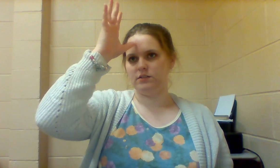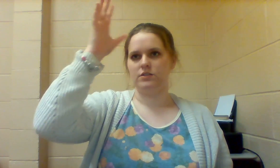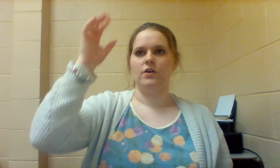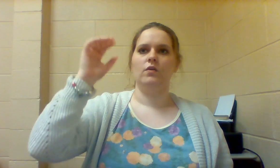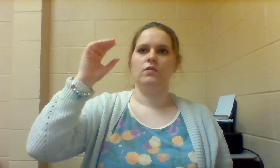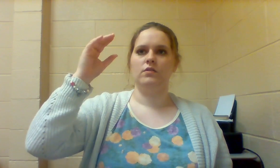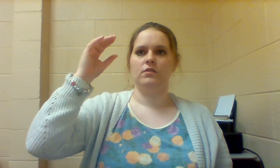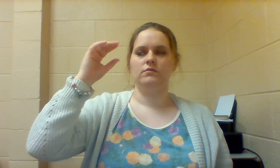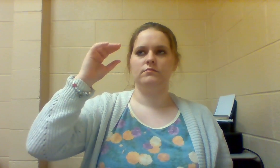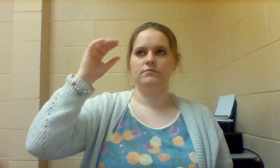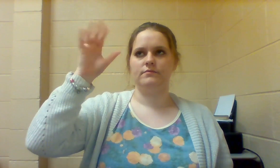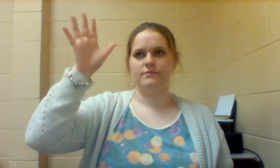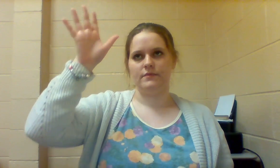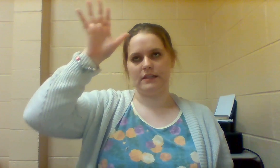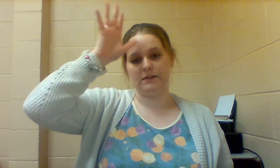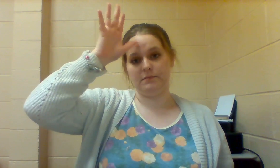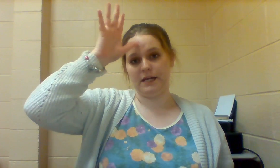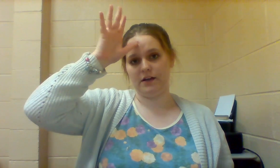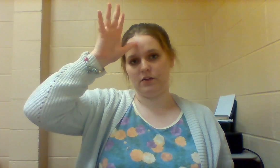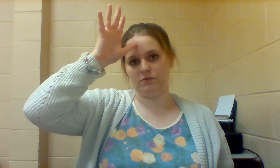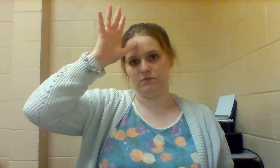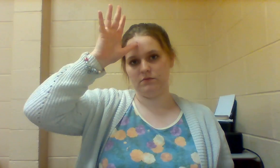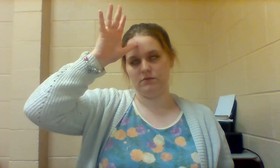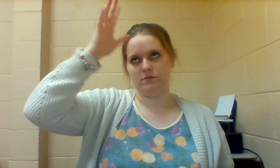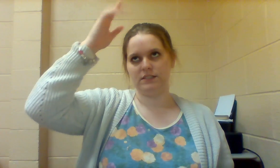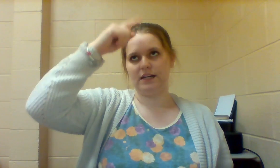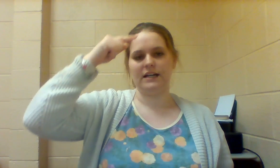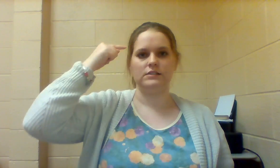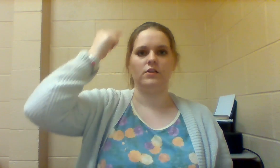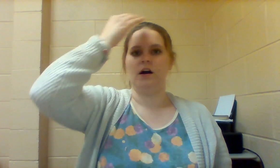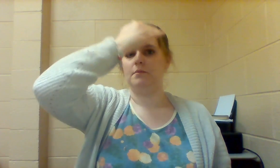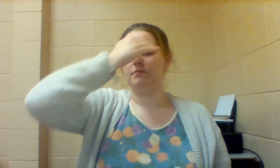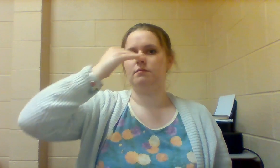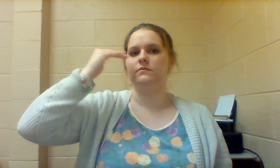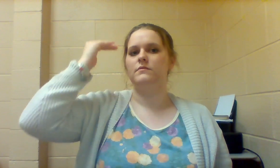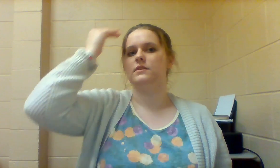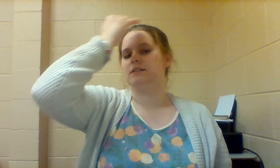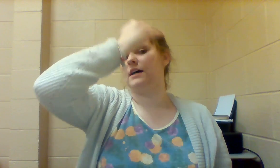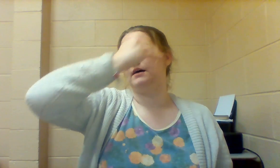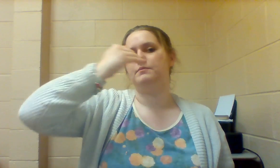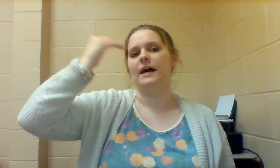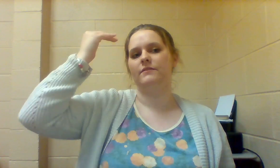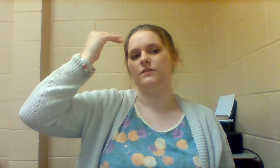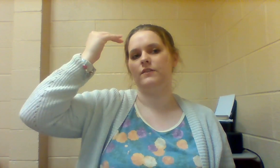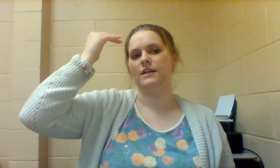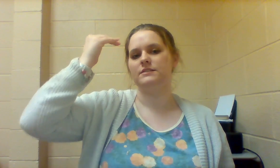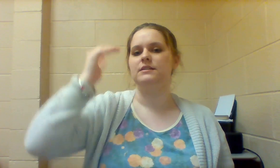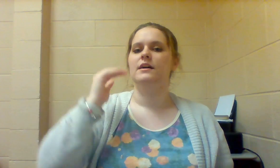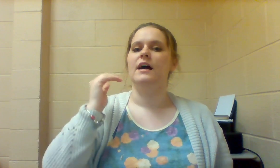so the male signs are up at the top half of the face